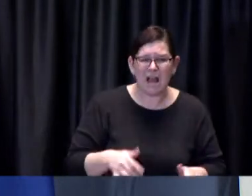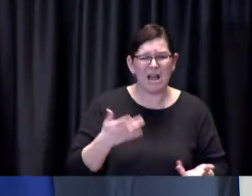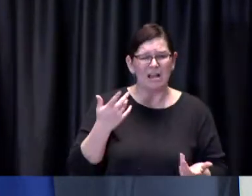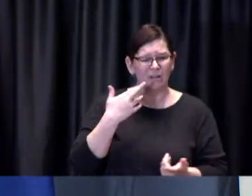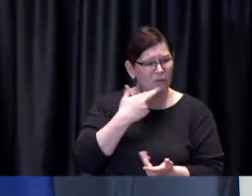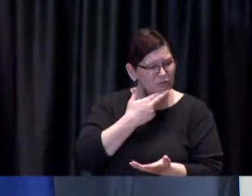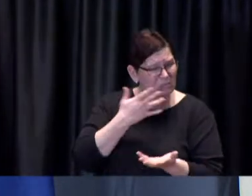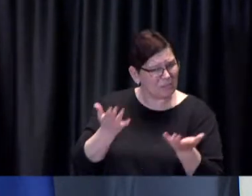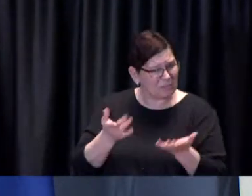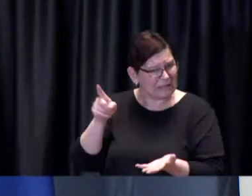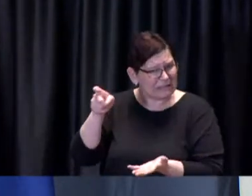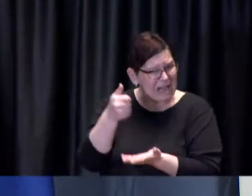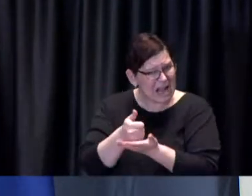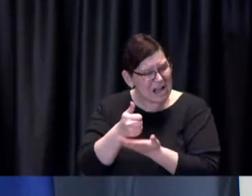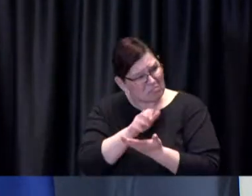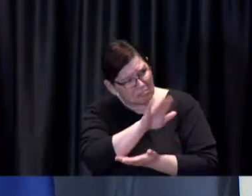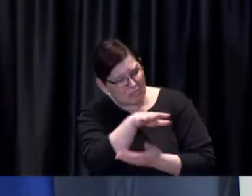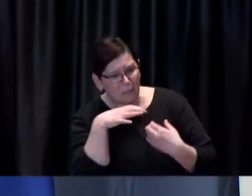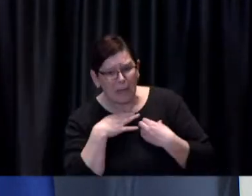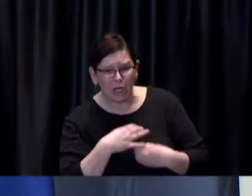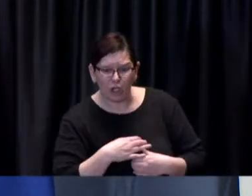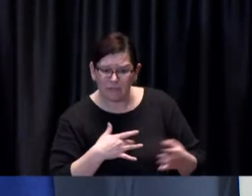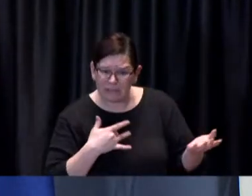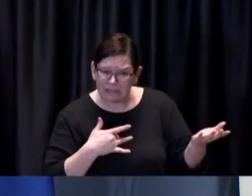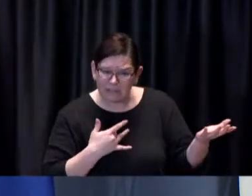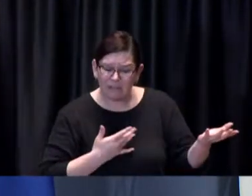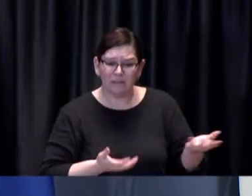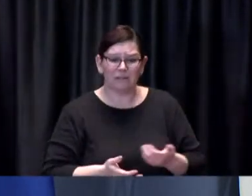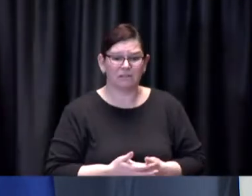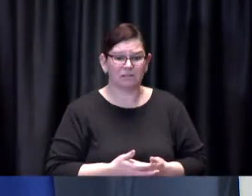clarify anything on on how that process works I'd be happy to hear that as well?